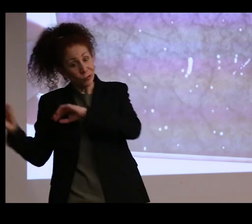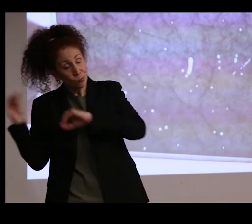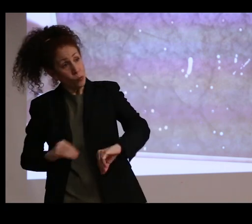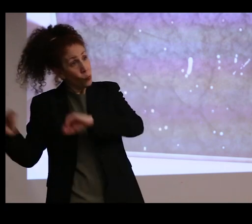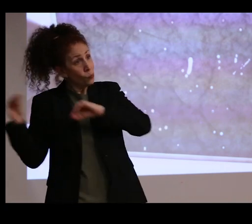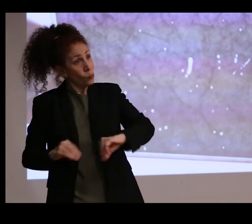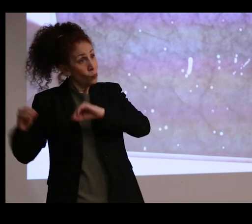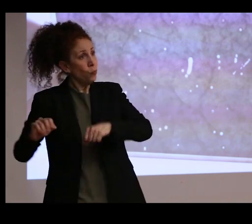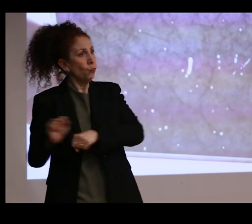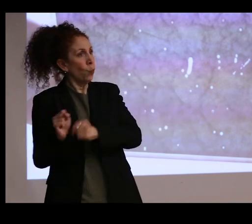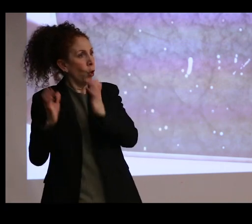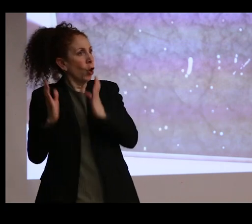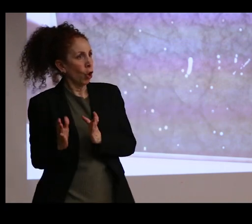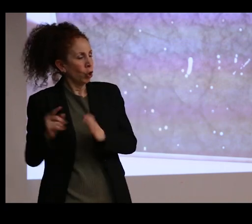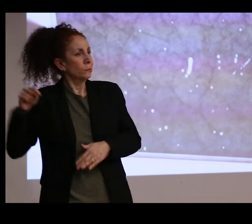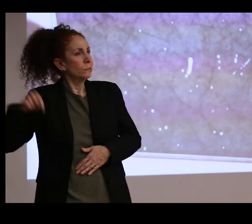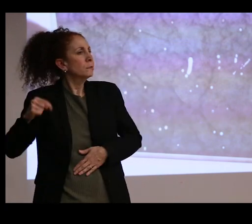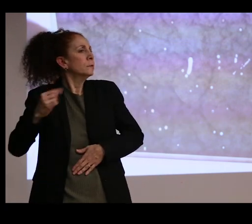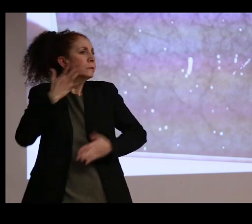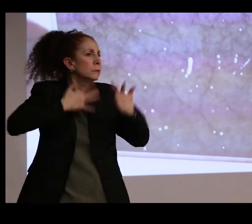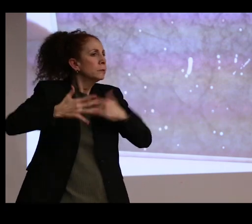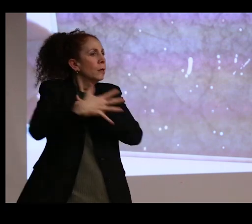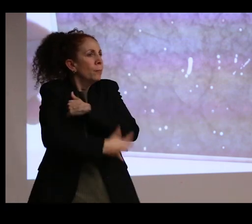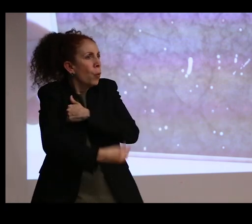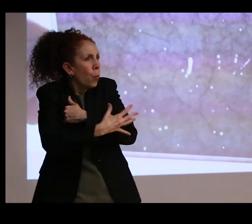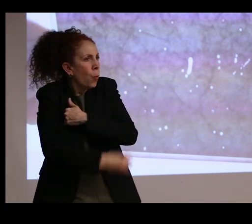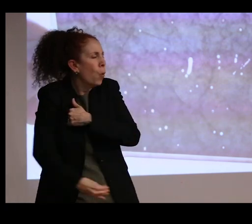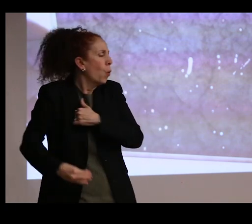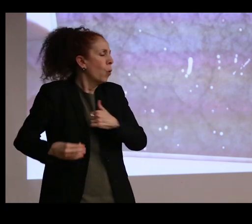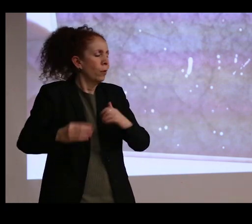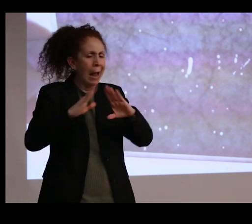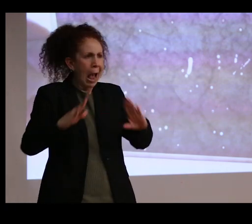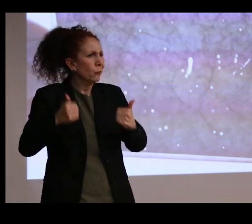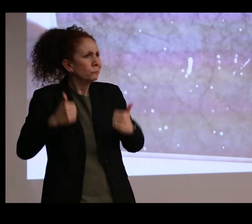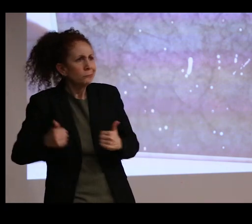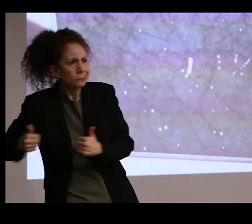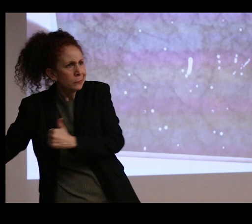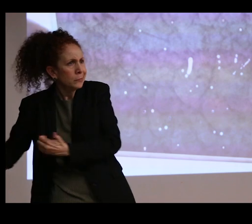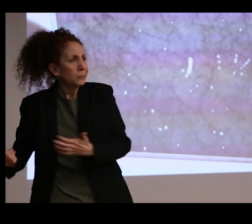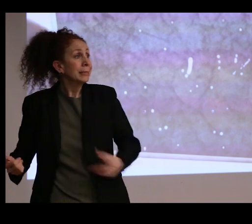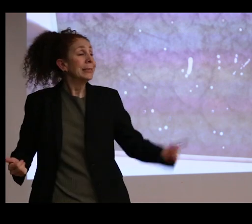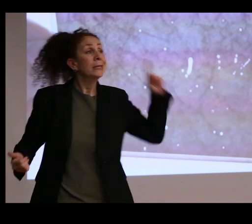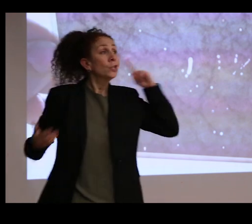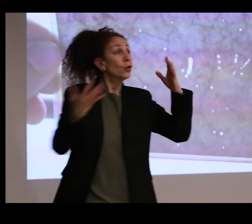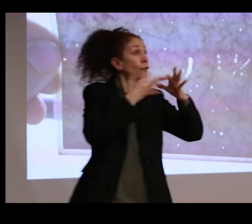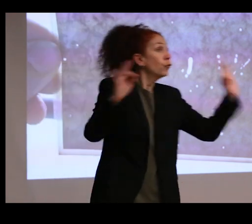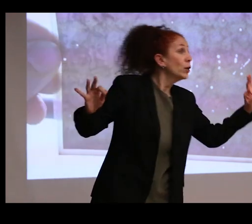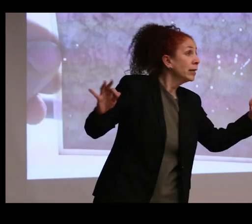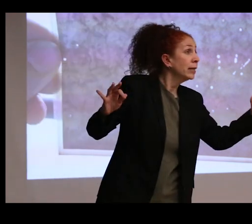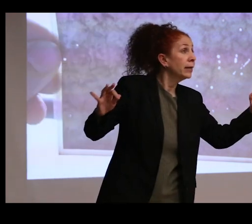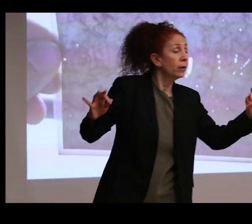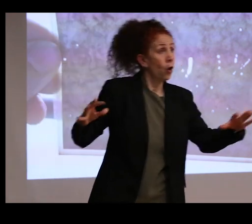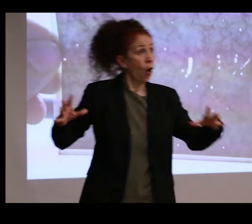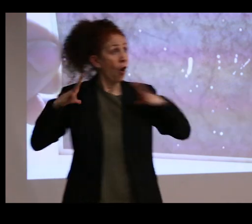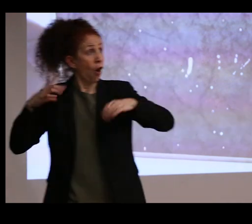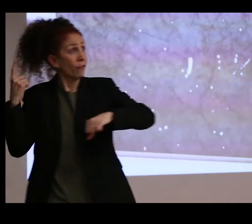are living, in some cases, in really horrendous conditions. And so when they have a day off, this is where they come.